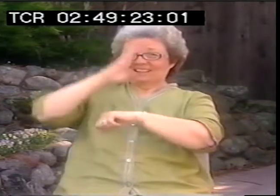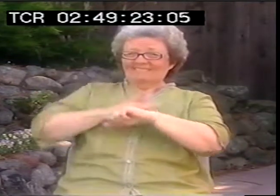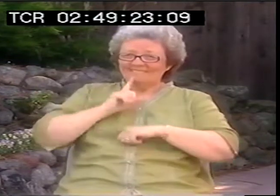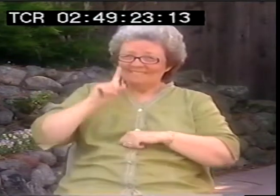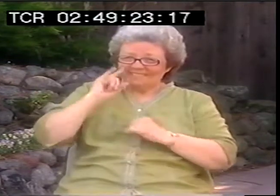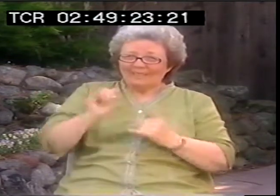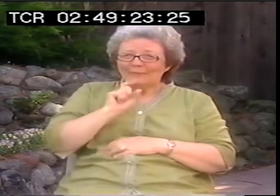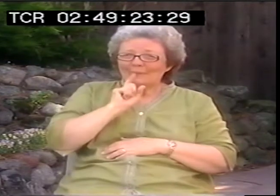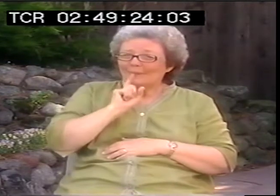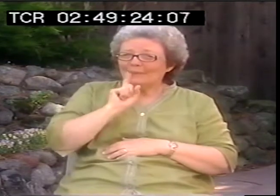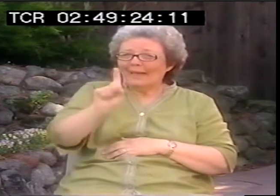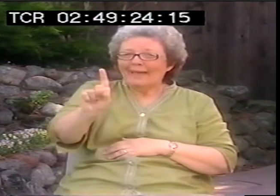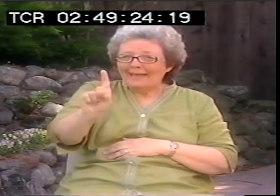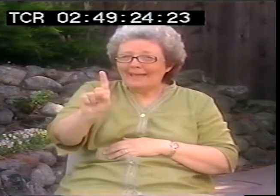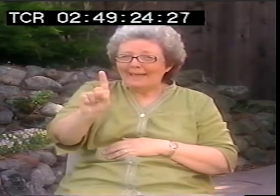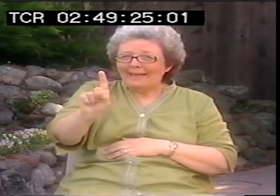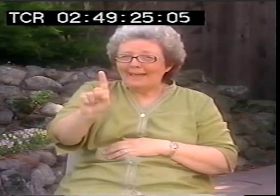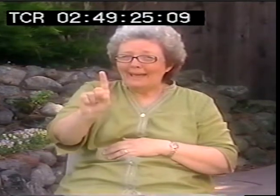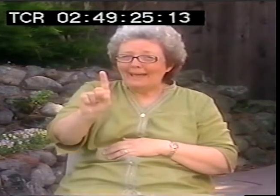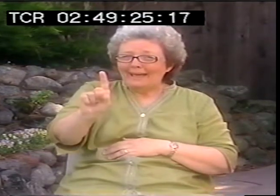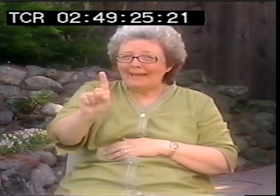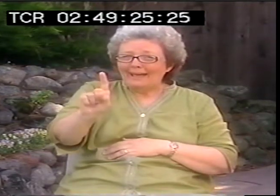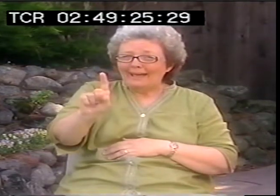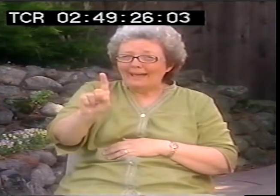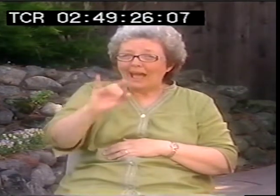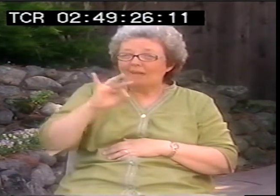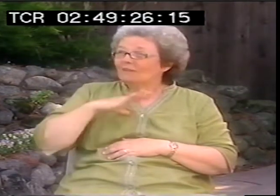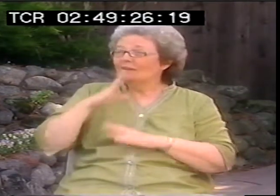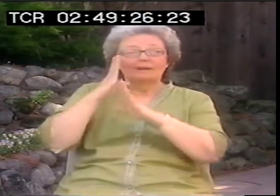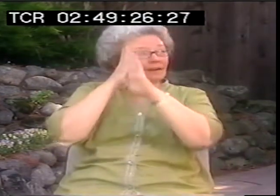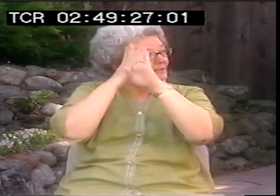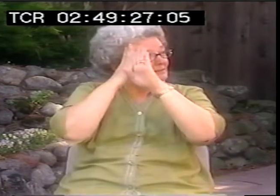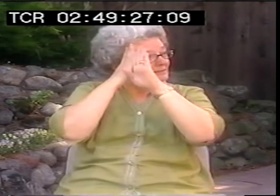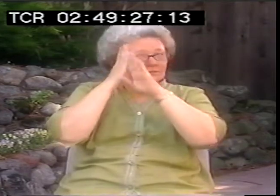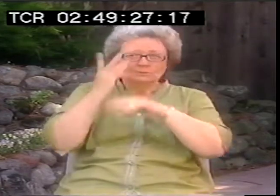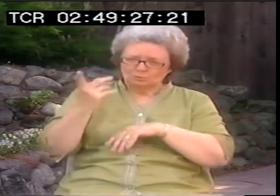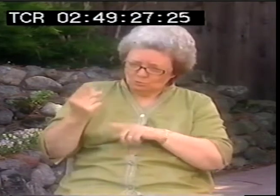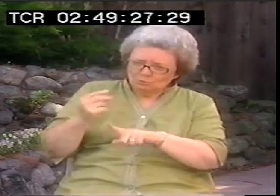pretend it’s not happening, but I have a deaf son, and HE has a deaf son too, who is now one year old.